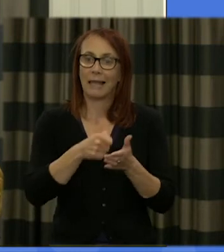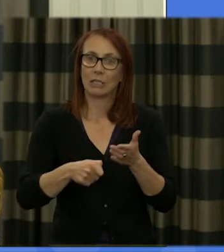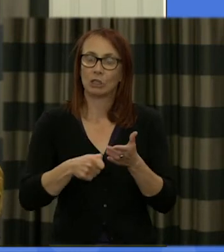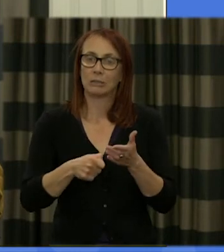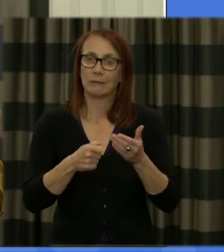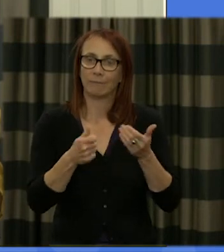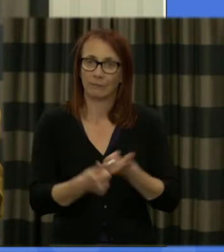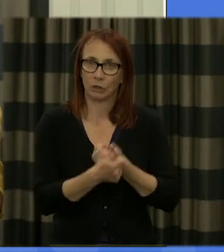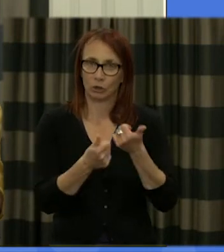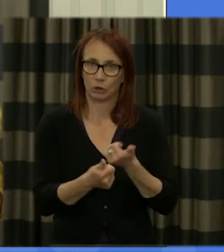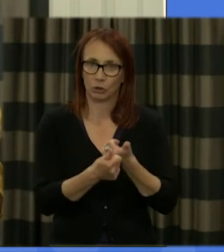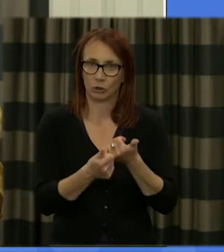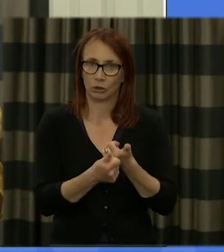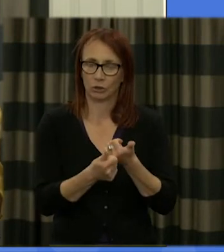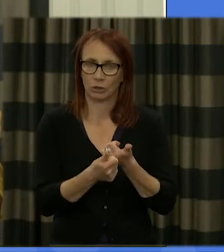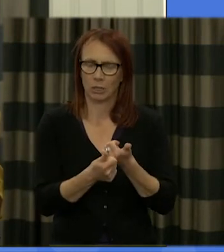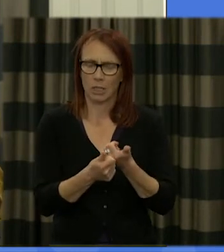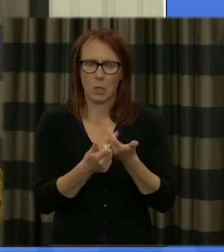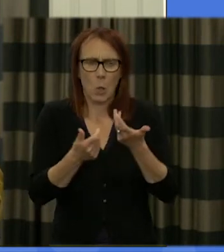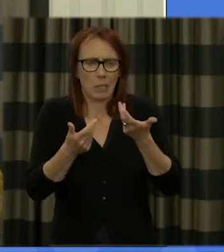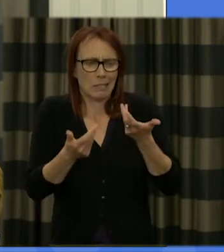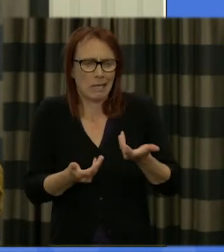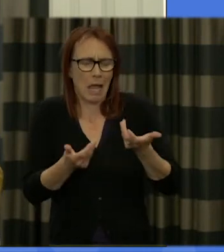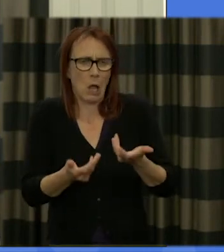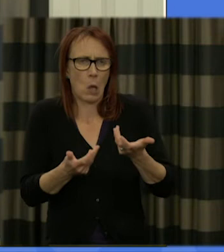of how the constitutional picture has moved on